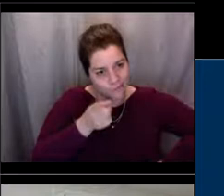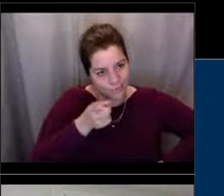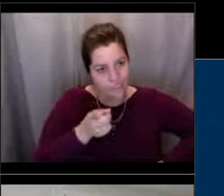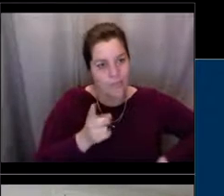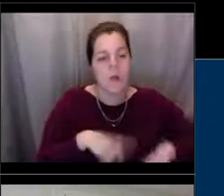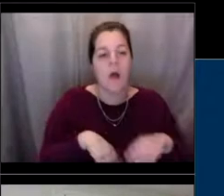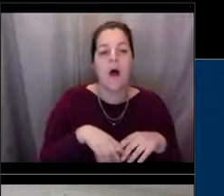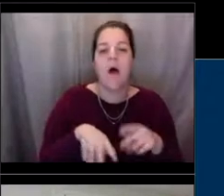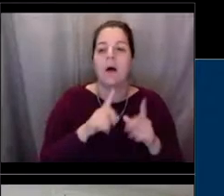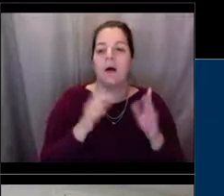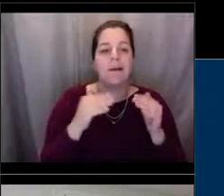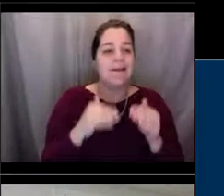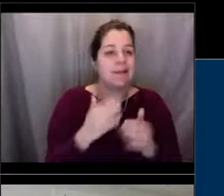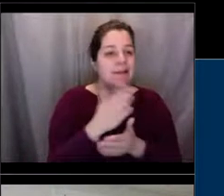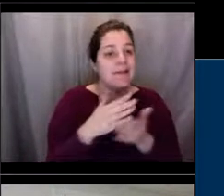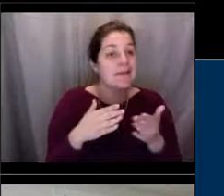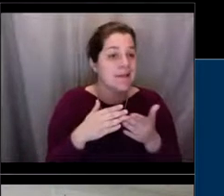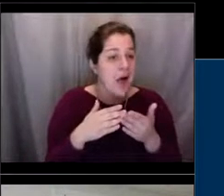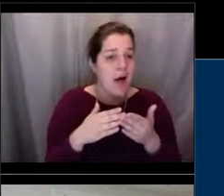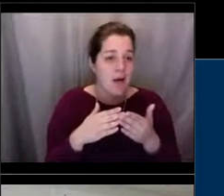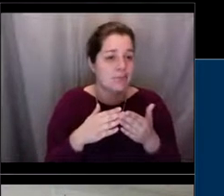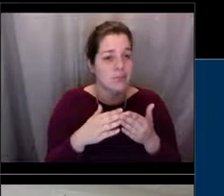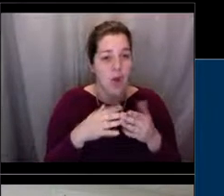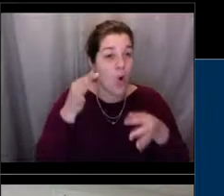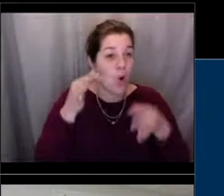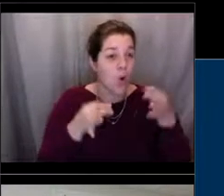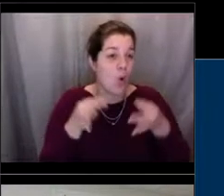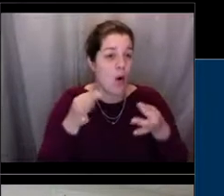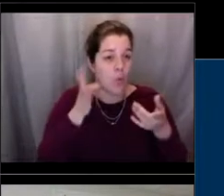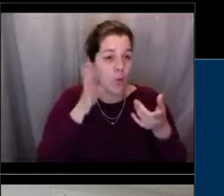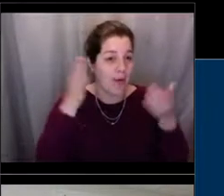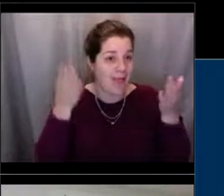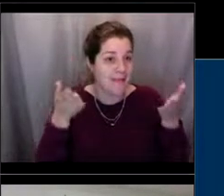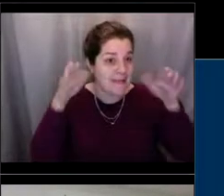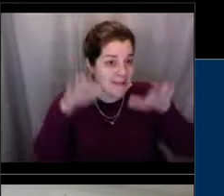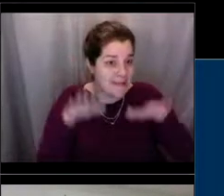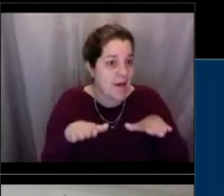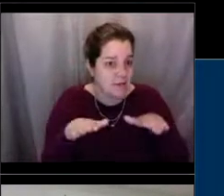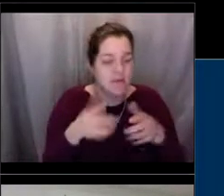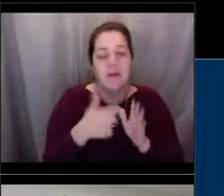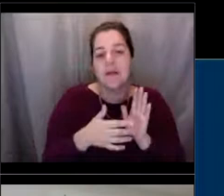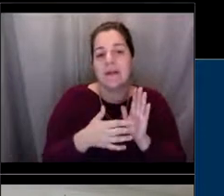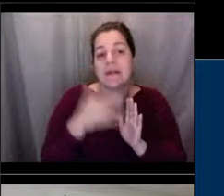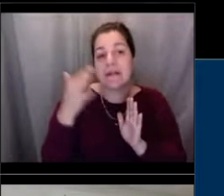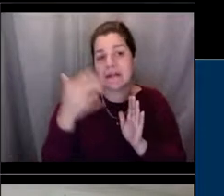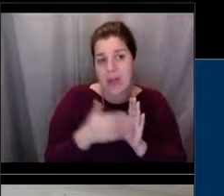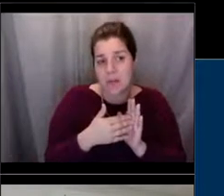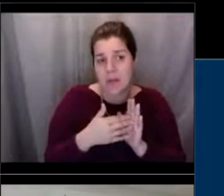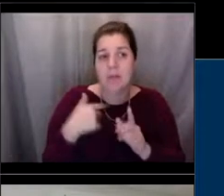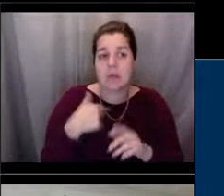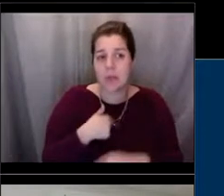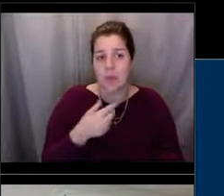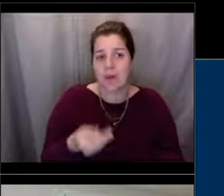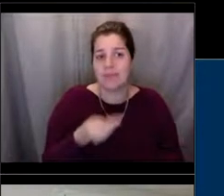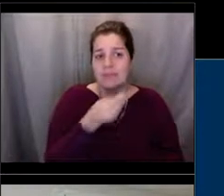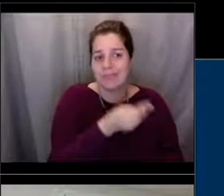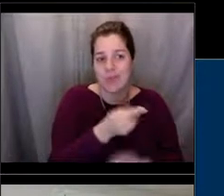We give summary settlements, and then sometimes our cases go to our attorneys at general counsel, enforcement section,